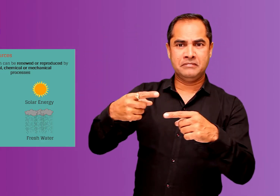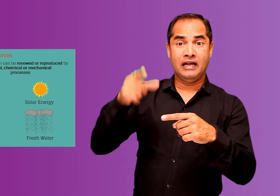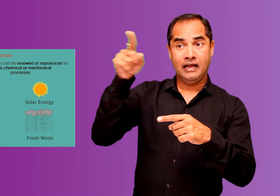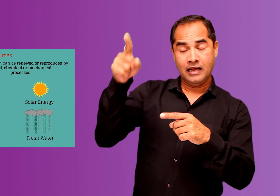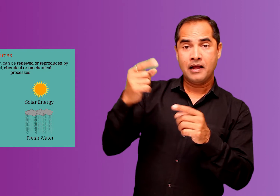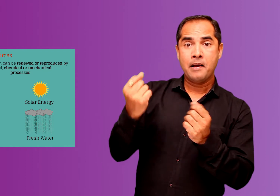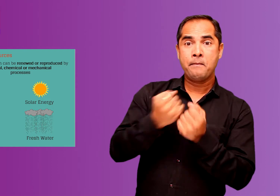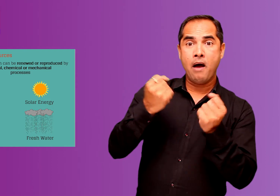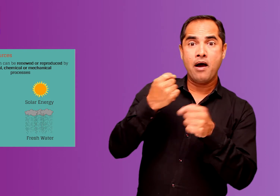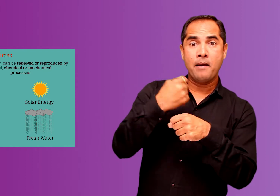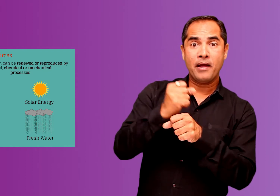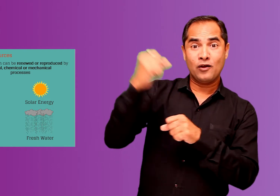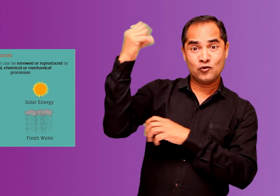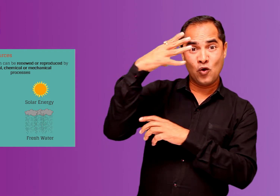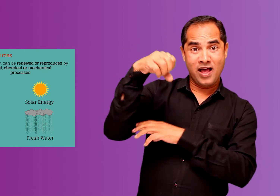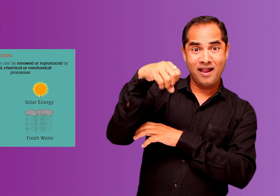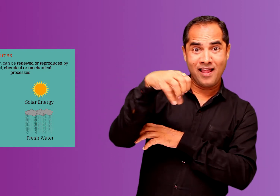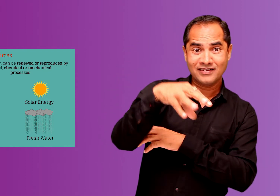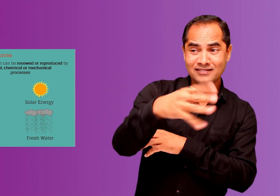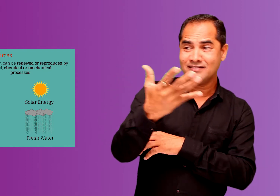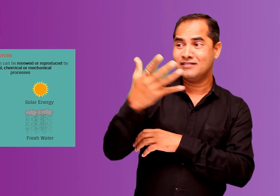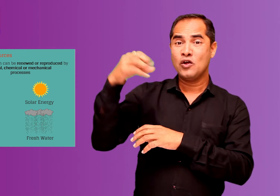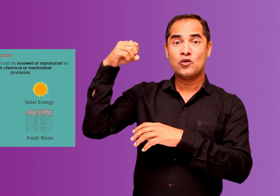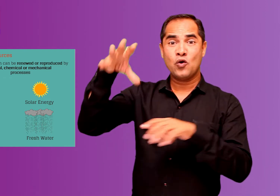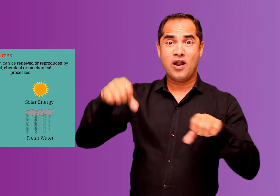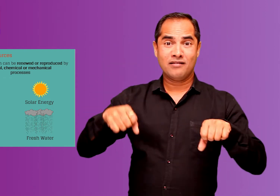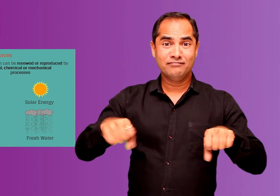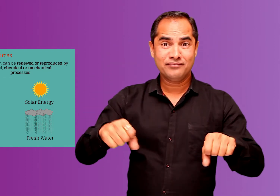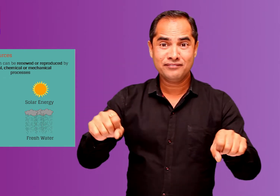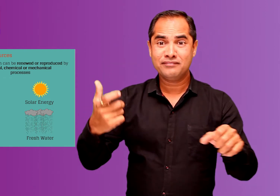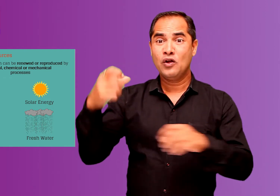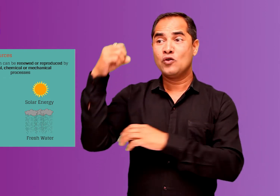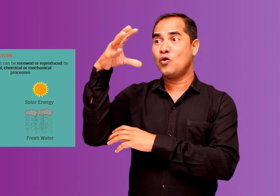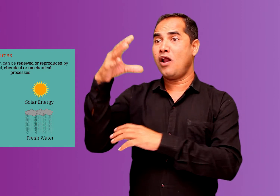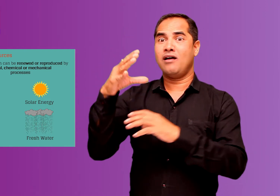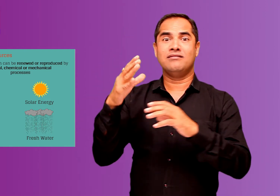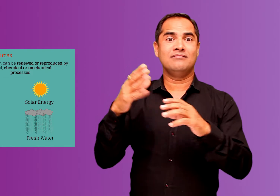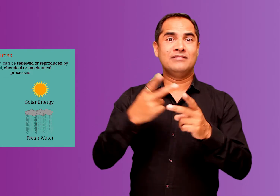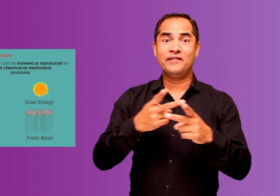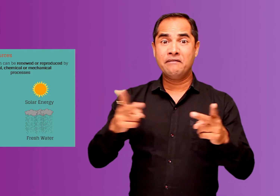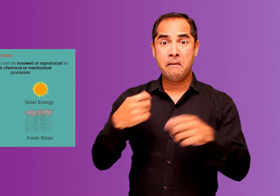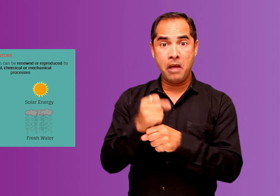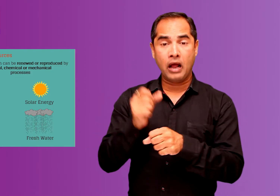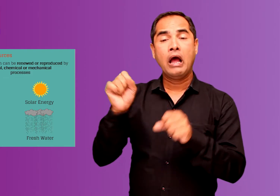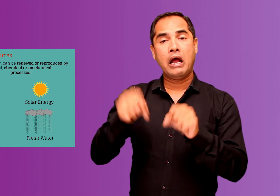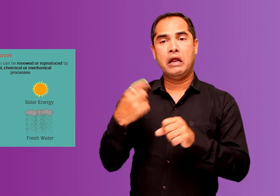It would not exhaust and it can be used to create solar powered lights,